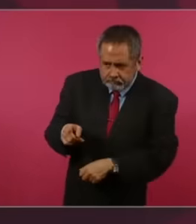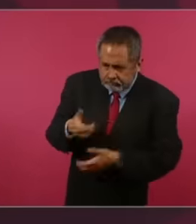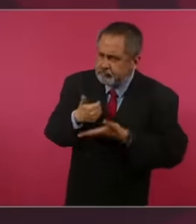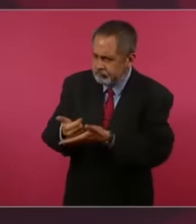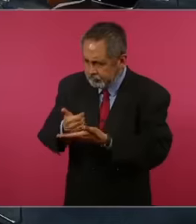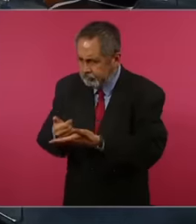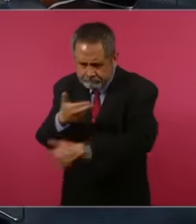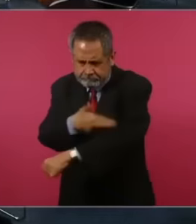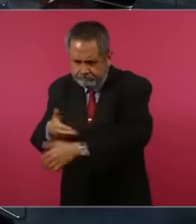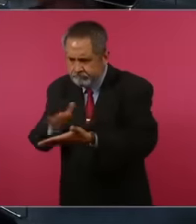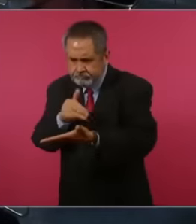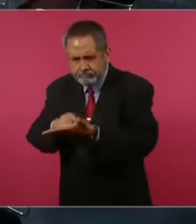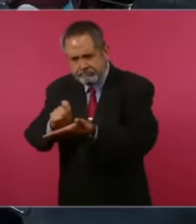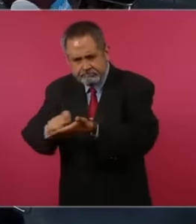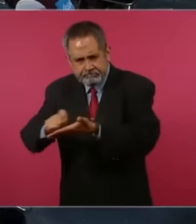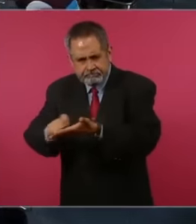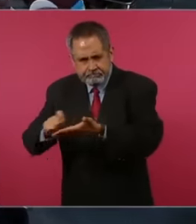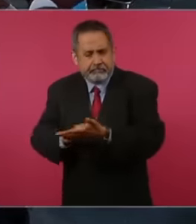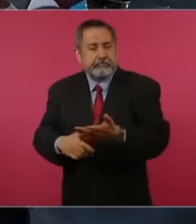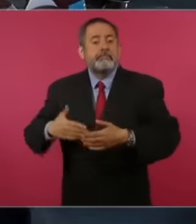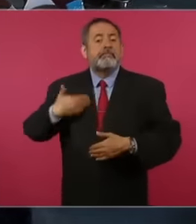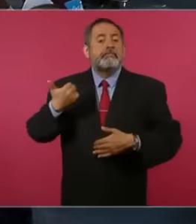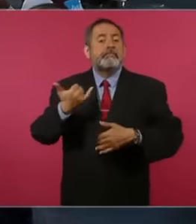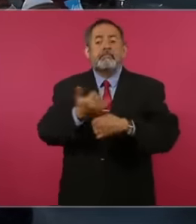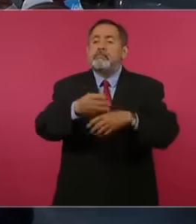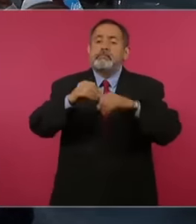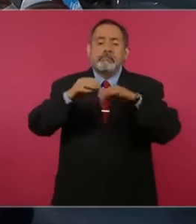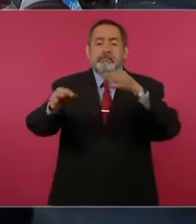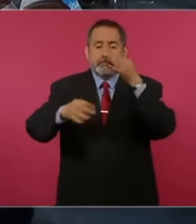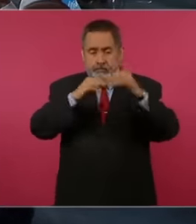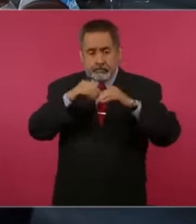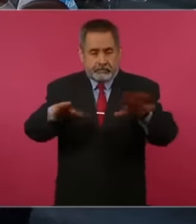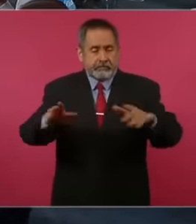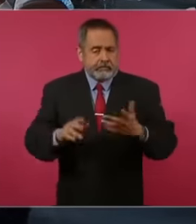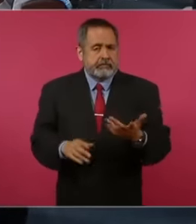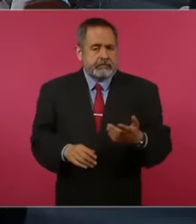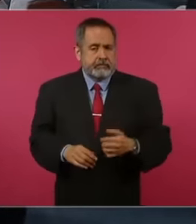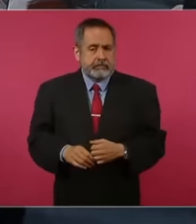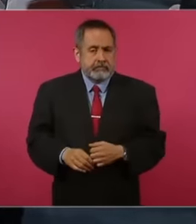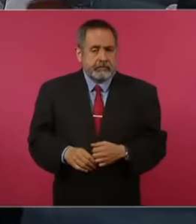and I also take the opportunity to inform them Because in each